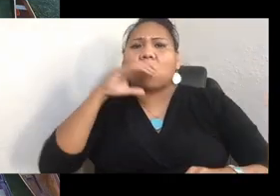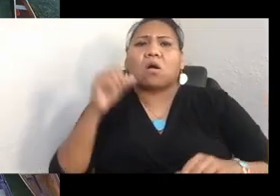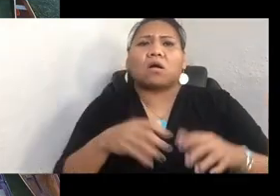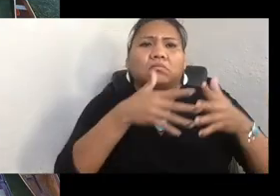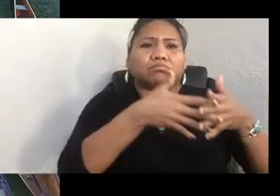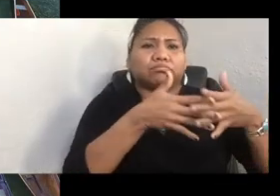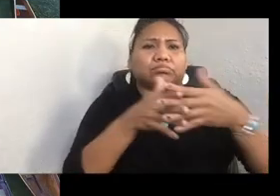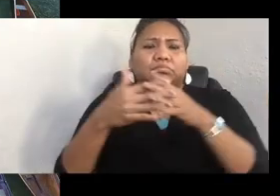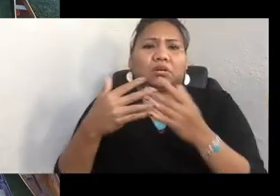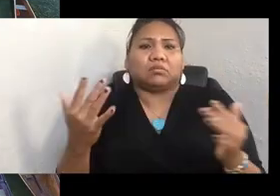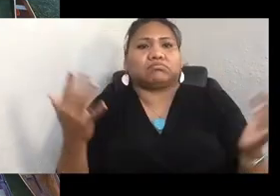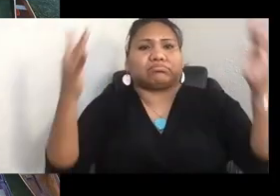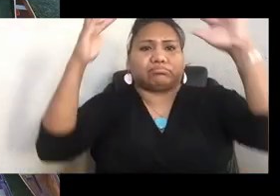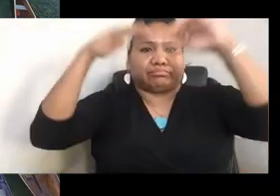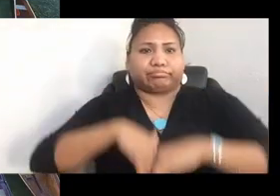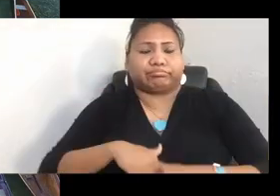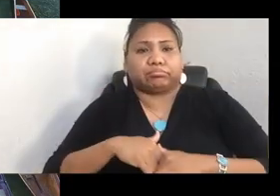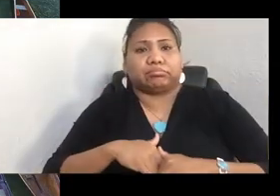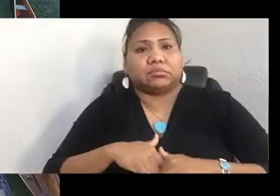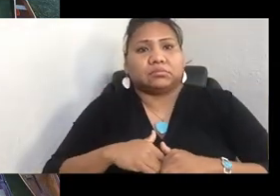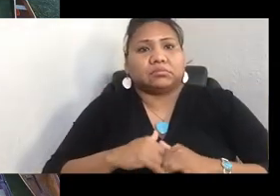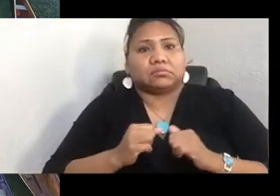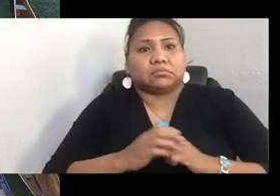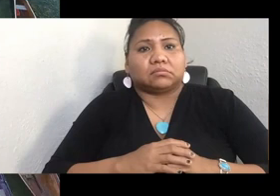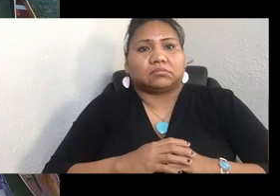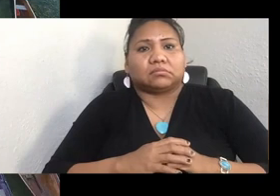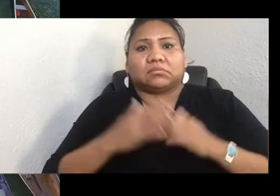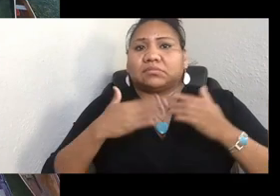And even though that happened, this can happen today.